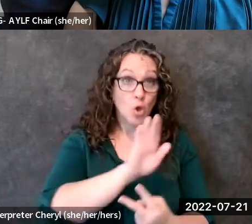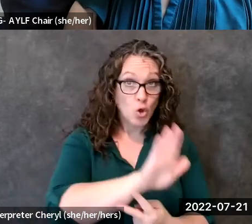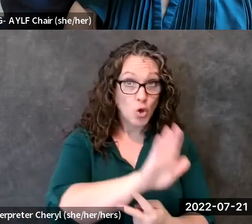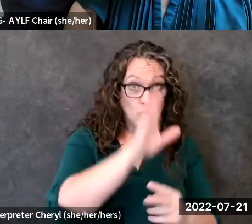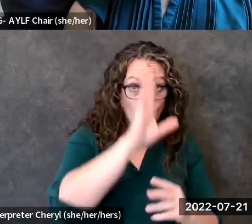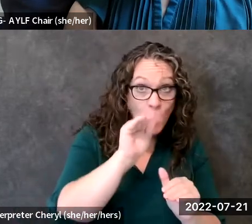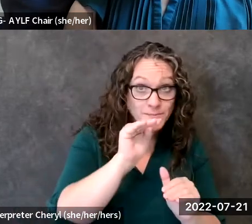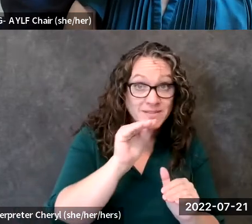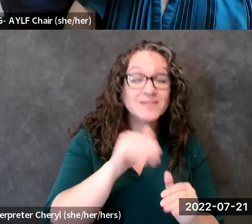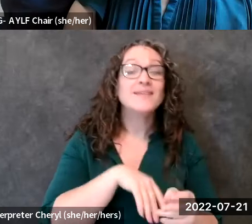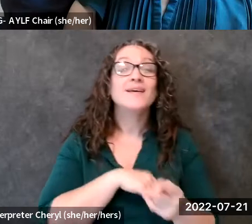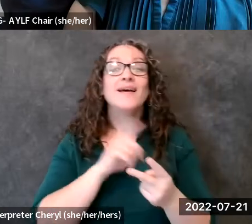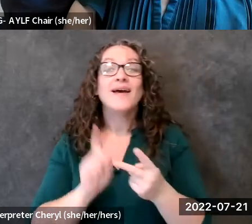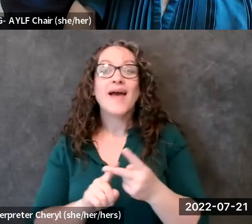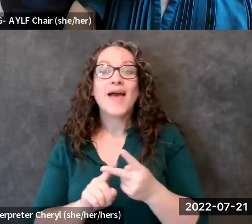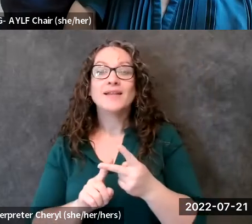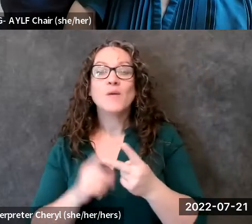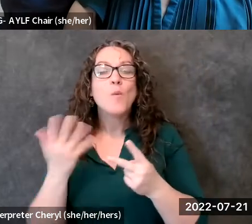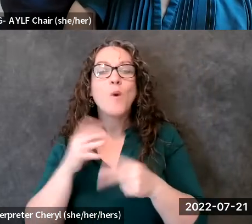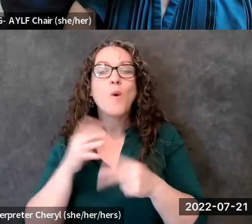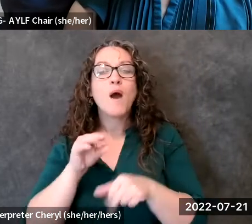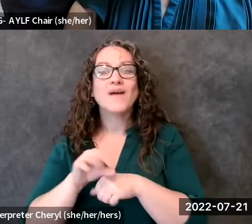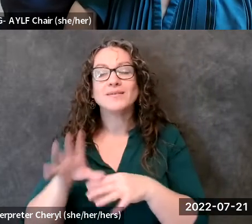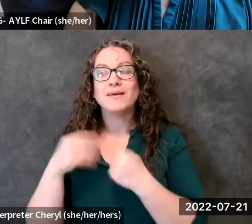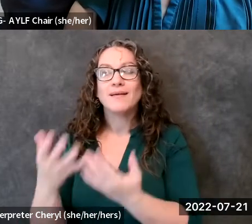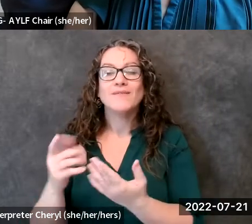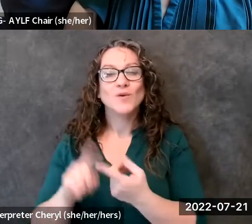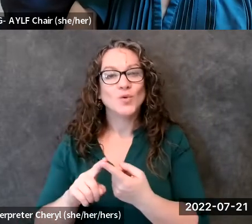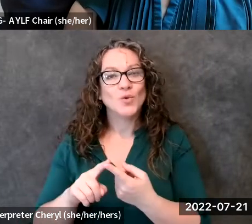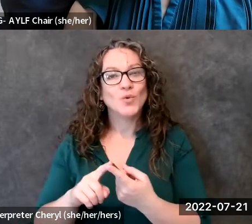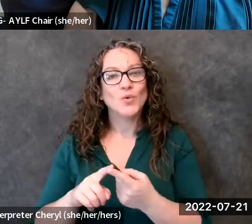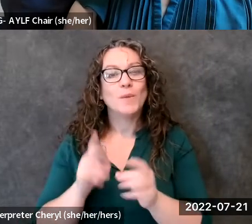for disability rights and what advice would you give to our participants that are here today